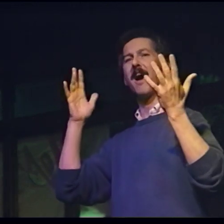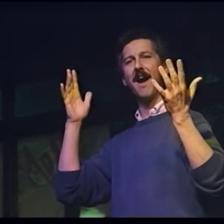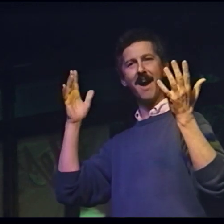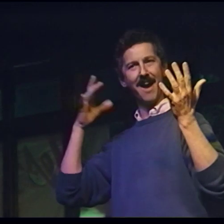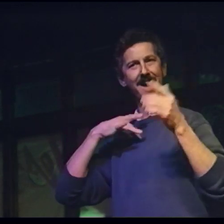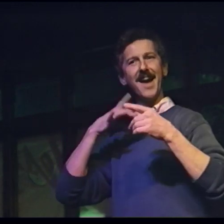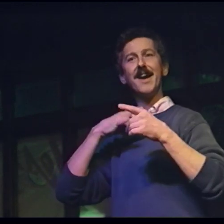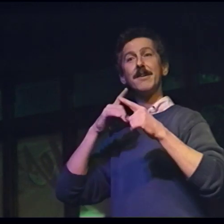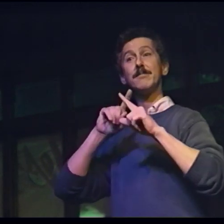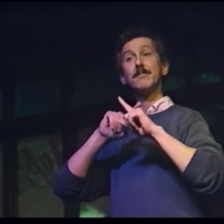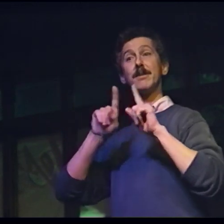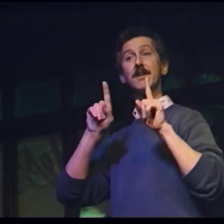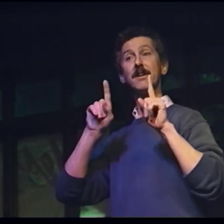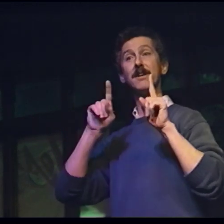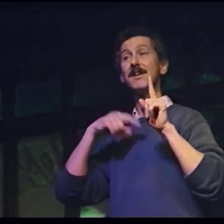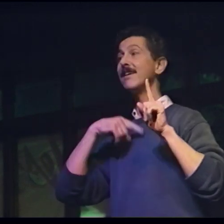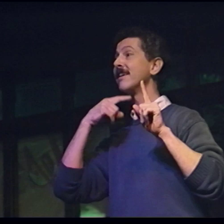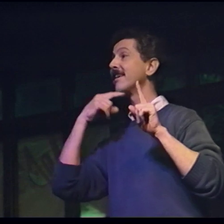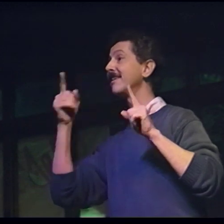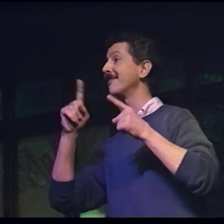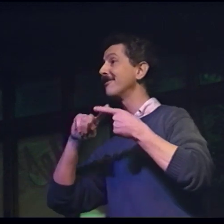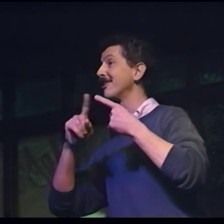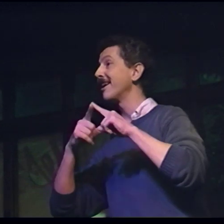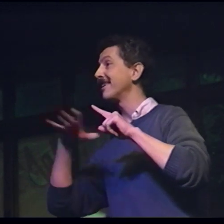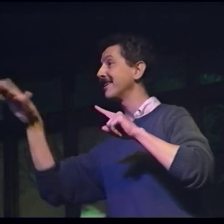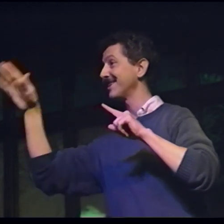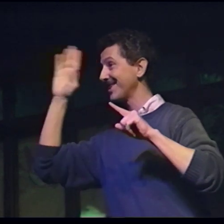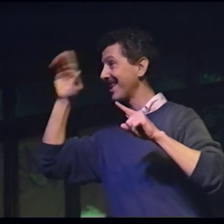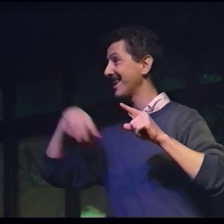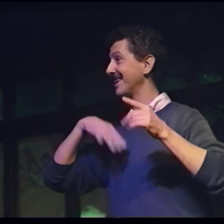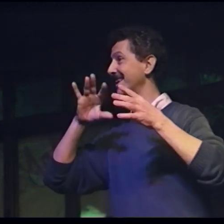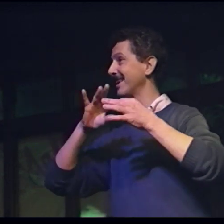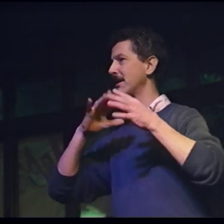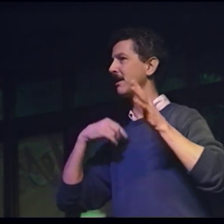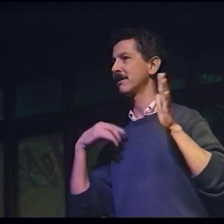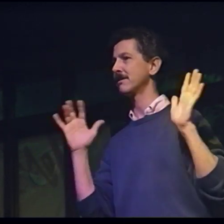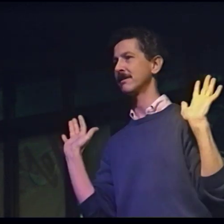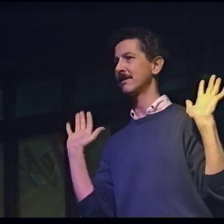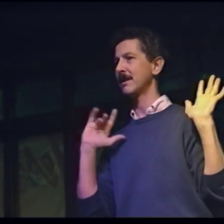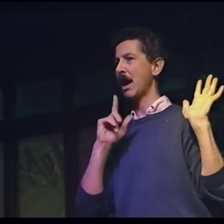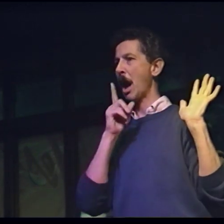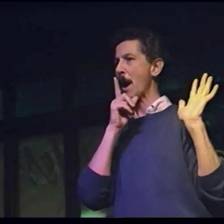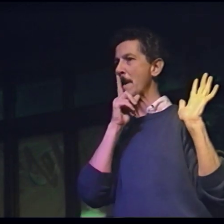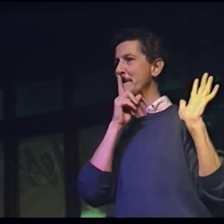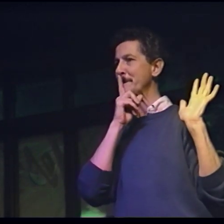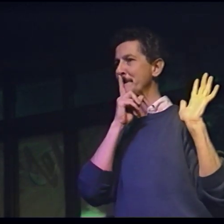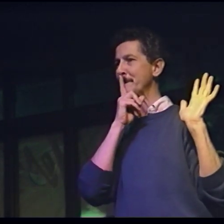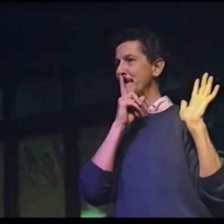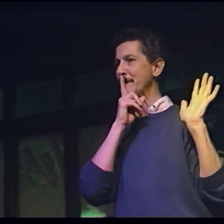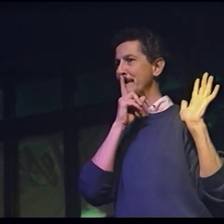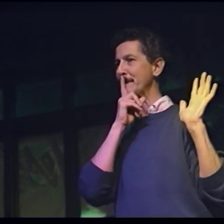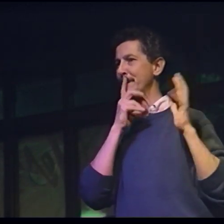So I began signing, and it came so much more naturally! But did I say anything to my friends, "Hey, d'you know what I'm doing?"